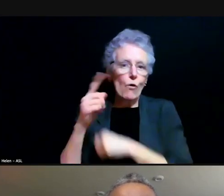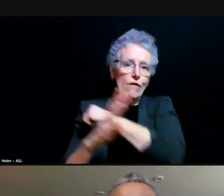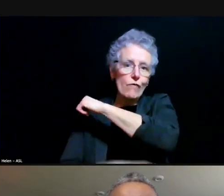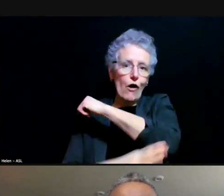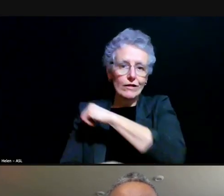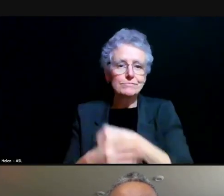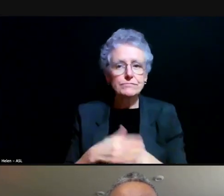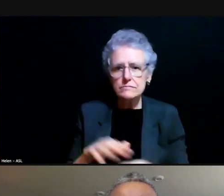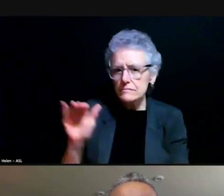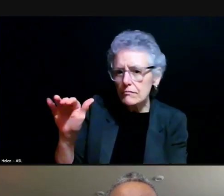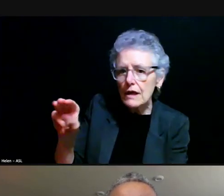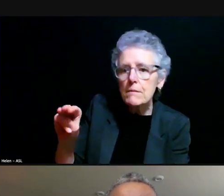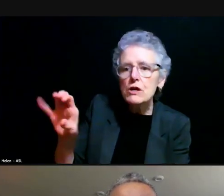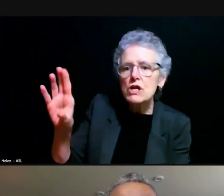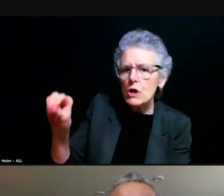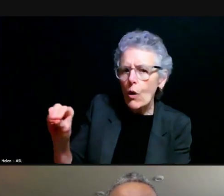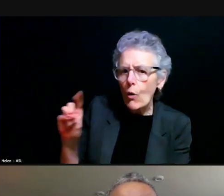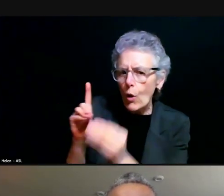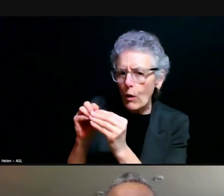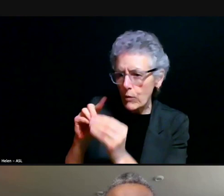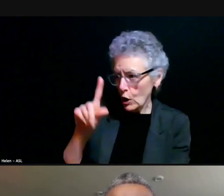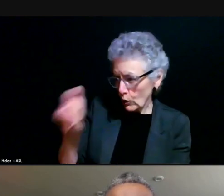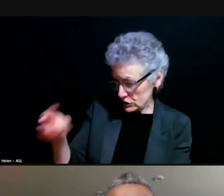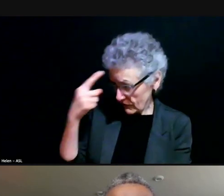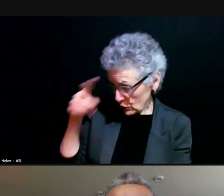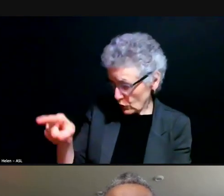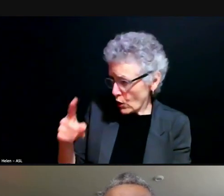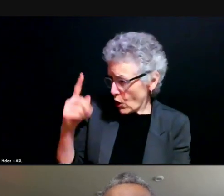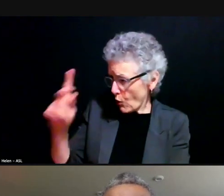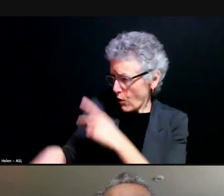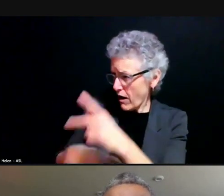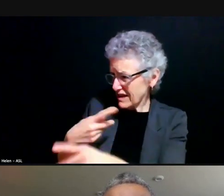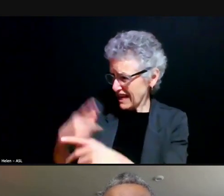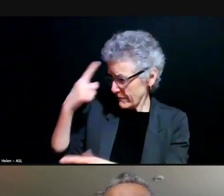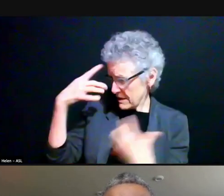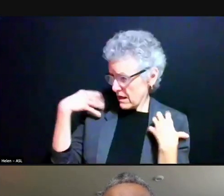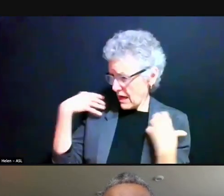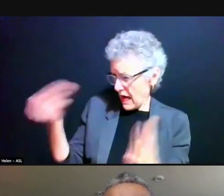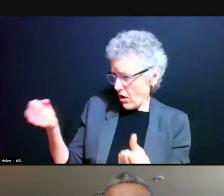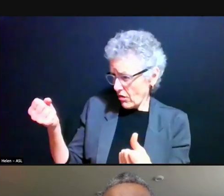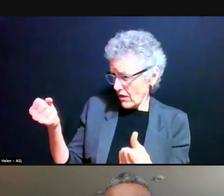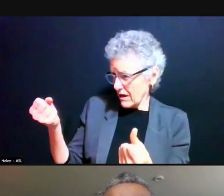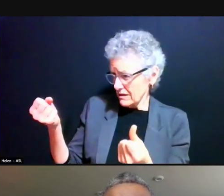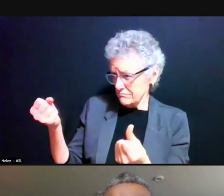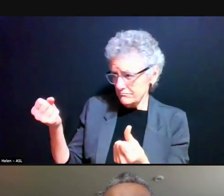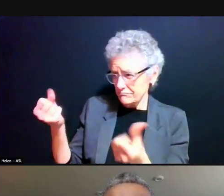[Preeti] Martino. One, one other question for you. What kind of mental health resources are available for students?